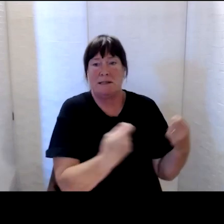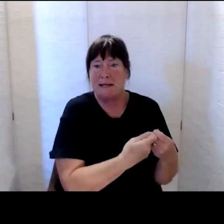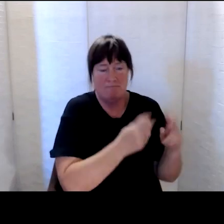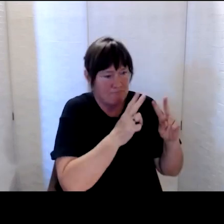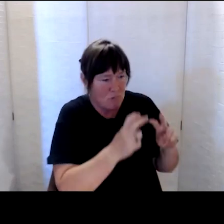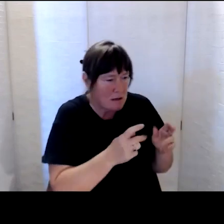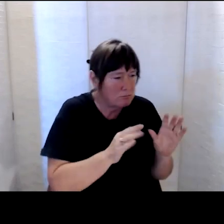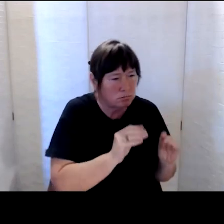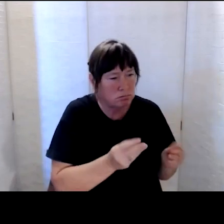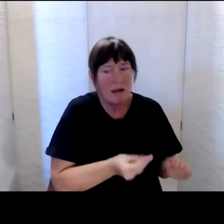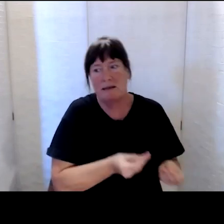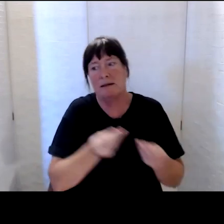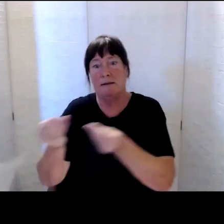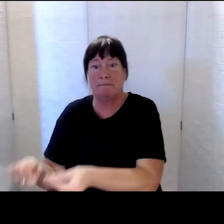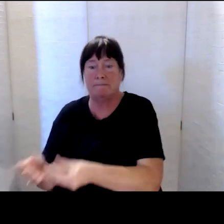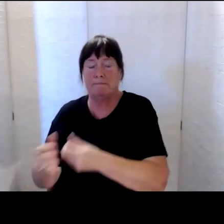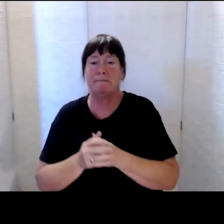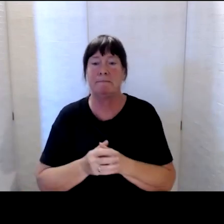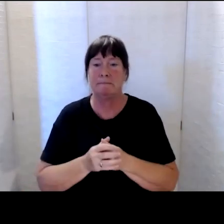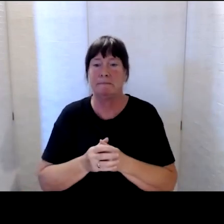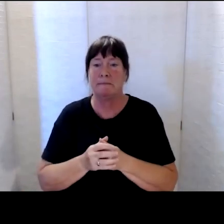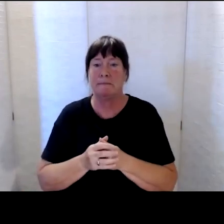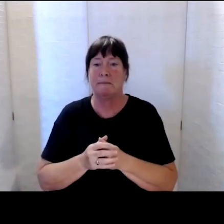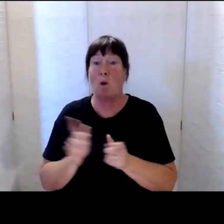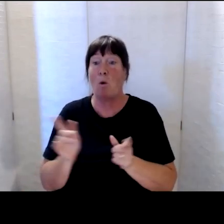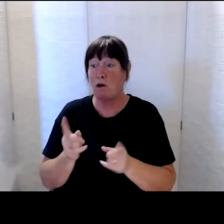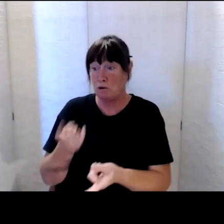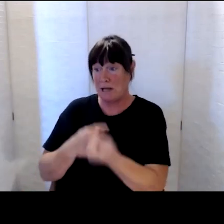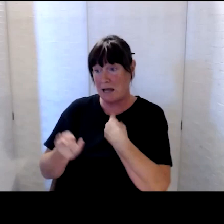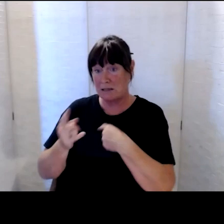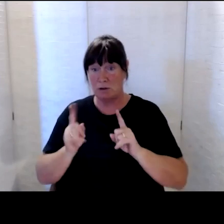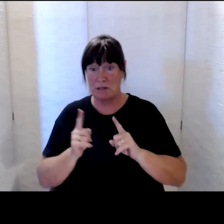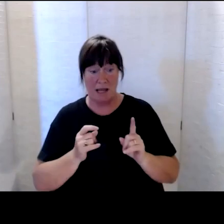What we hear today will help us influence the ongoing response.